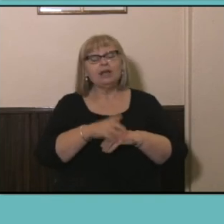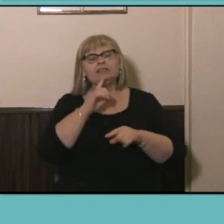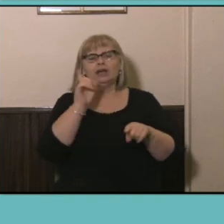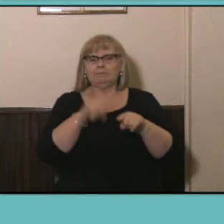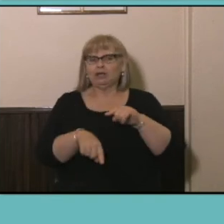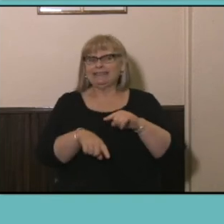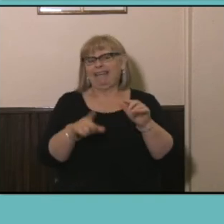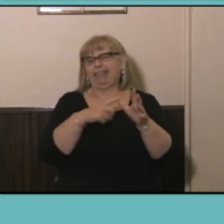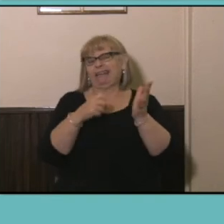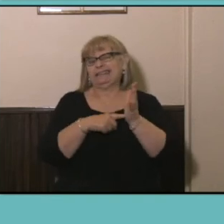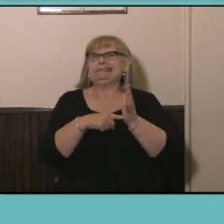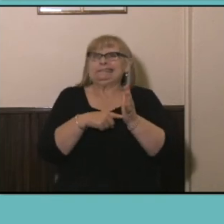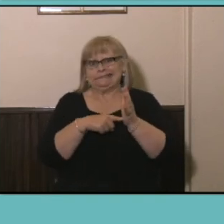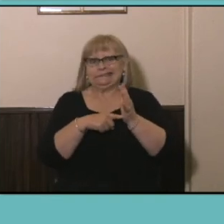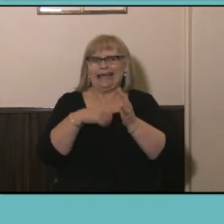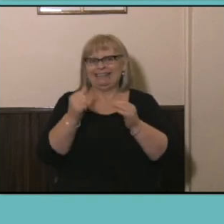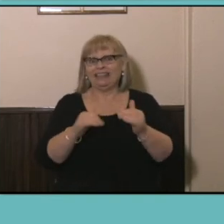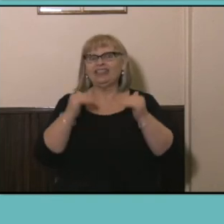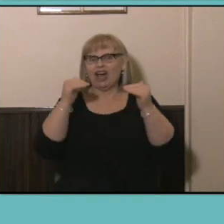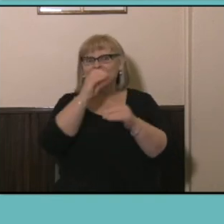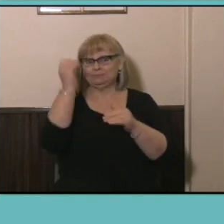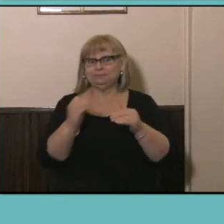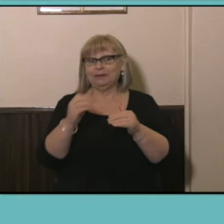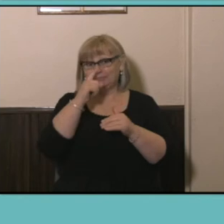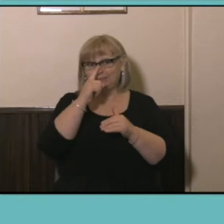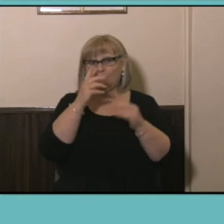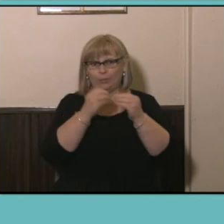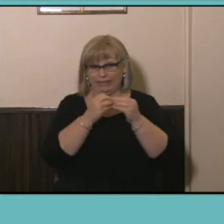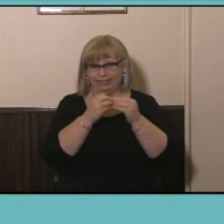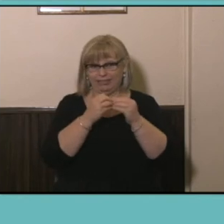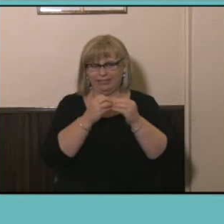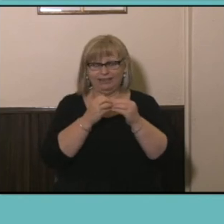what the ACT had the highest proportion of the population with qualifications so